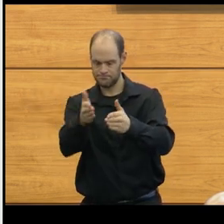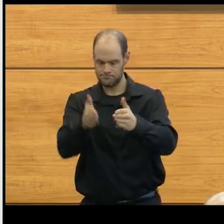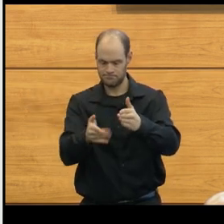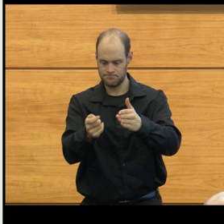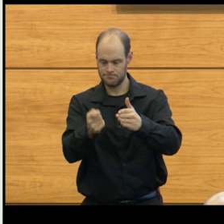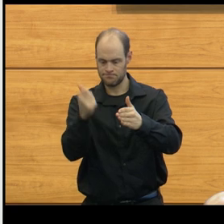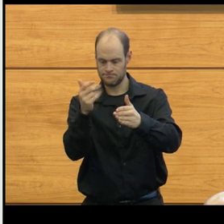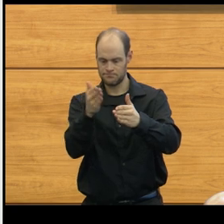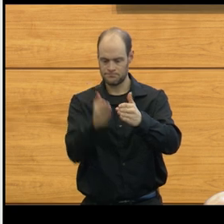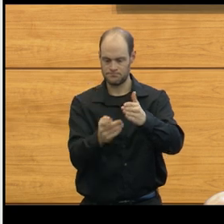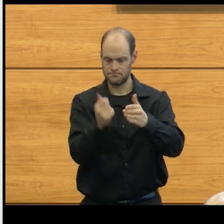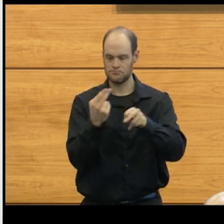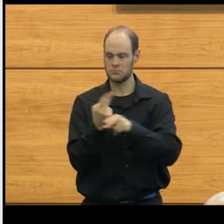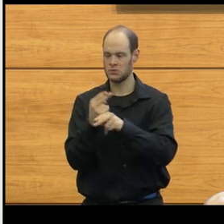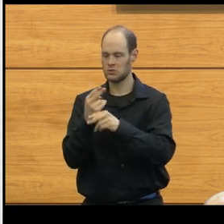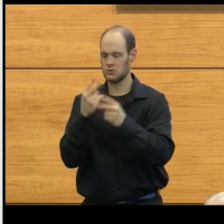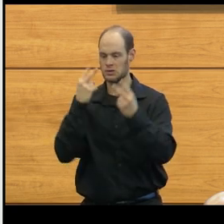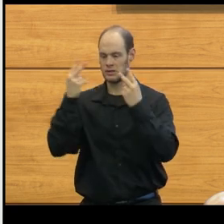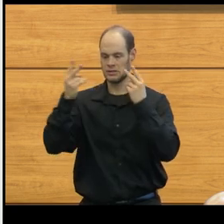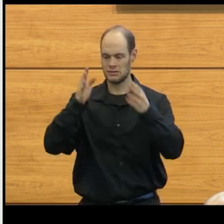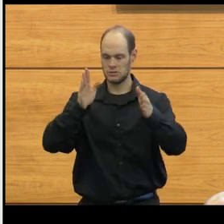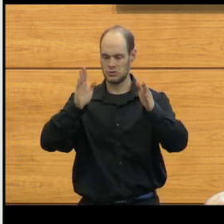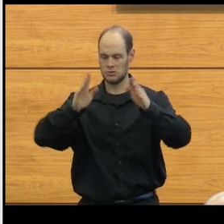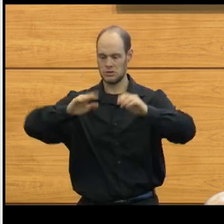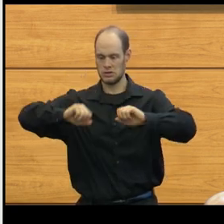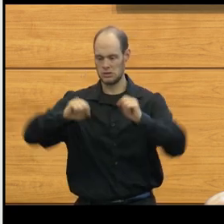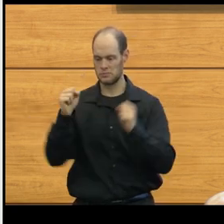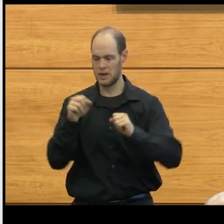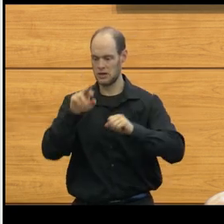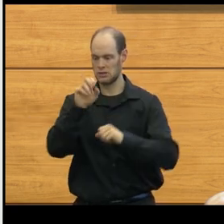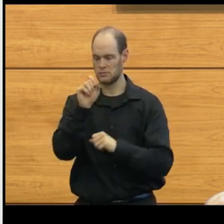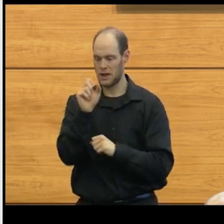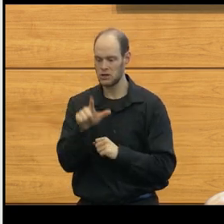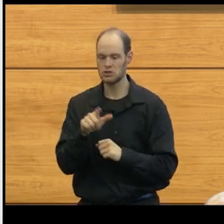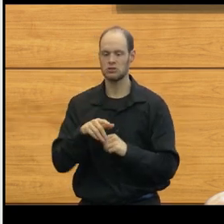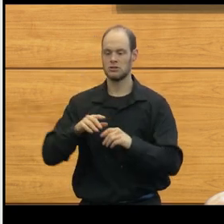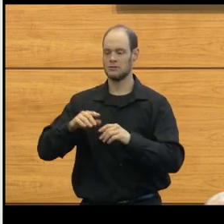spatial transcriptomics to be able to assess various aspects